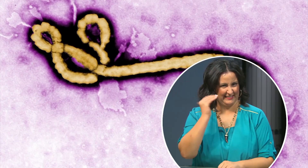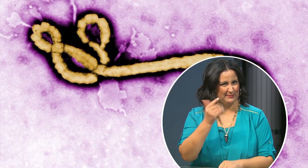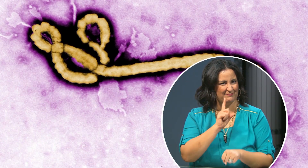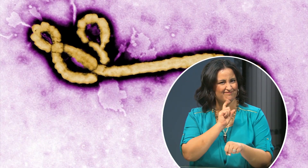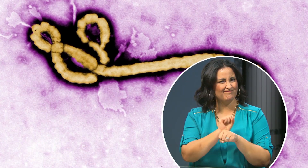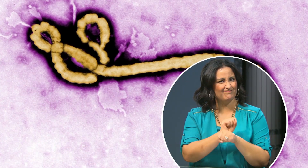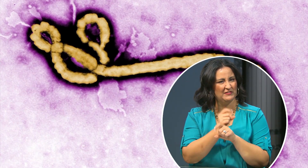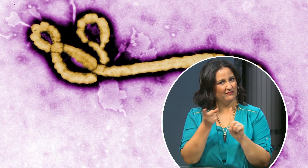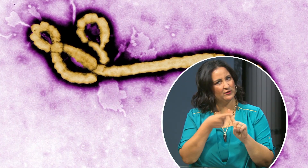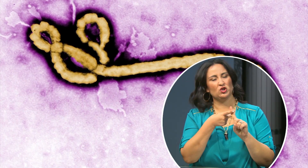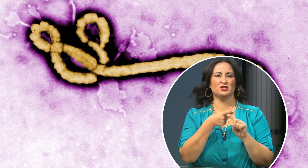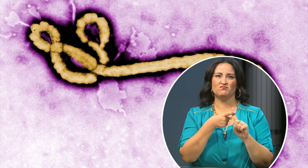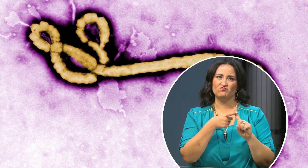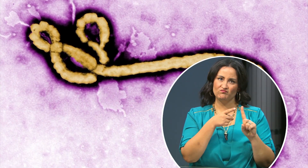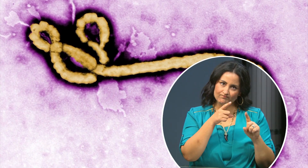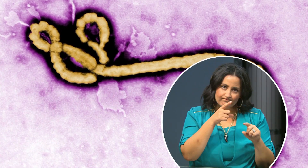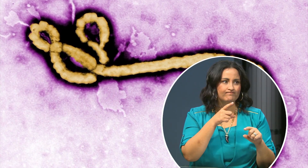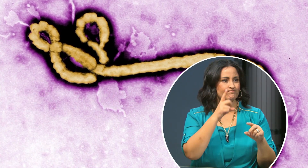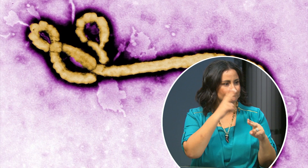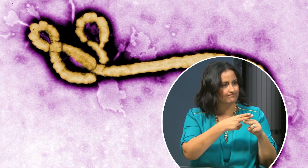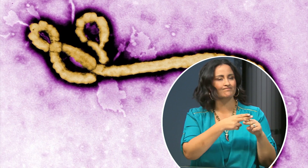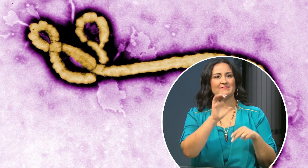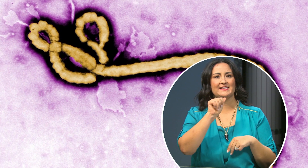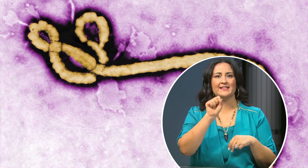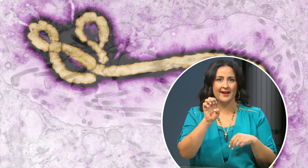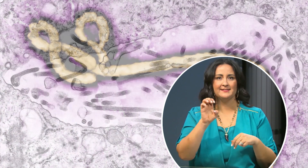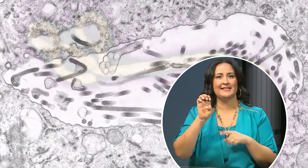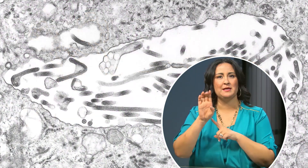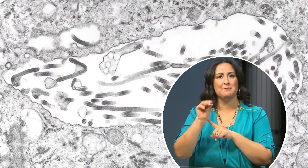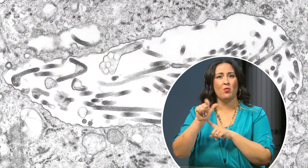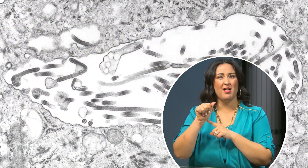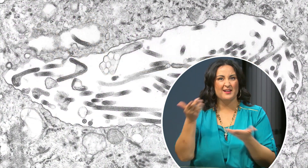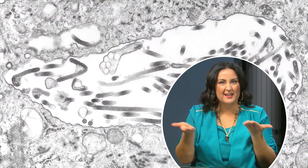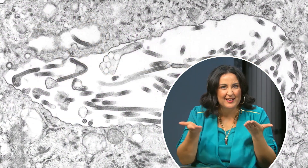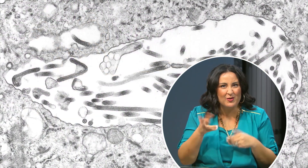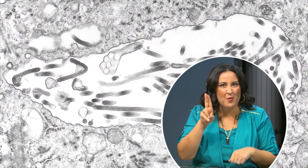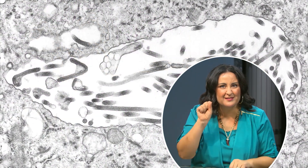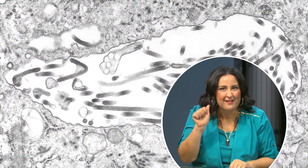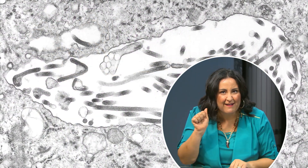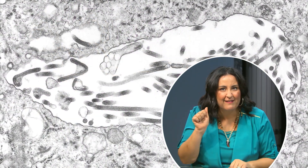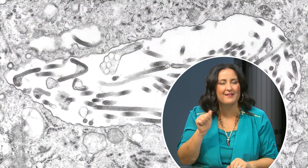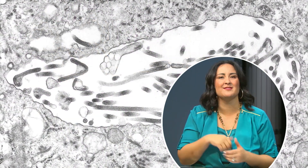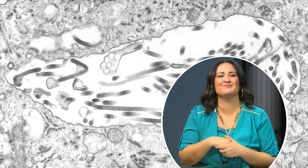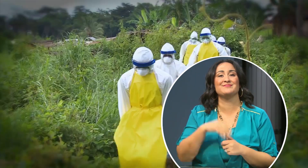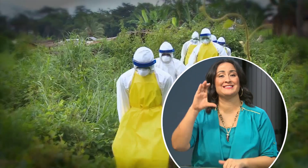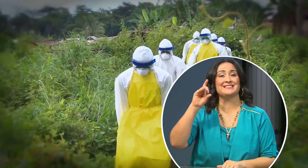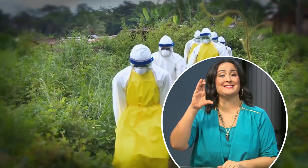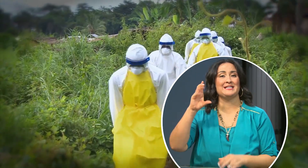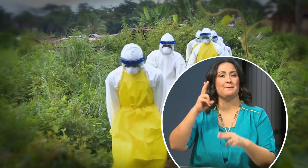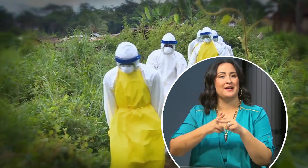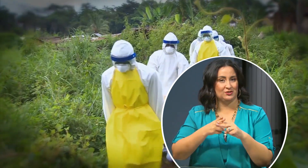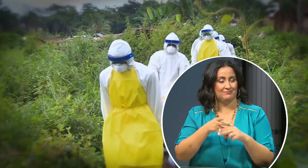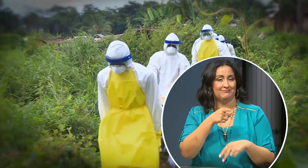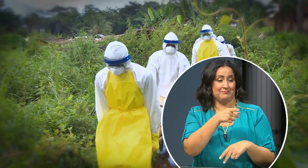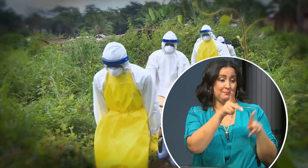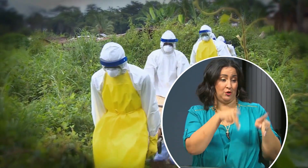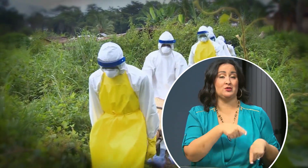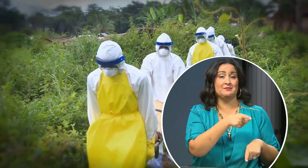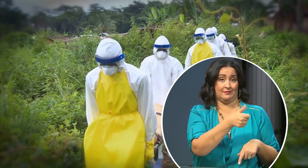The first case of the Ebola virus in the US has been confirmed. The CDC said the patient